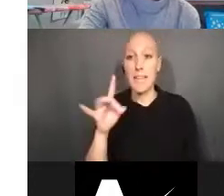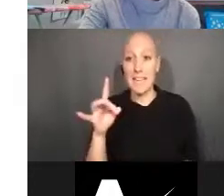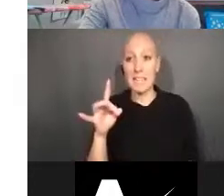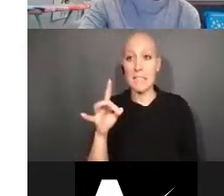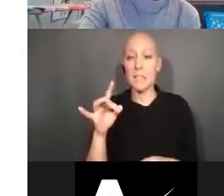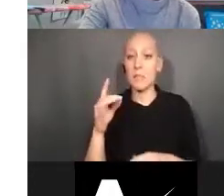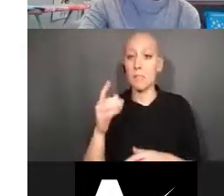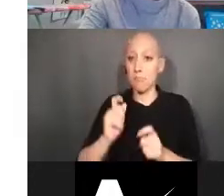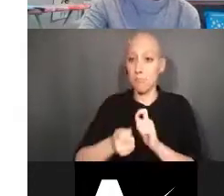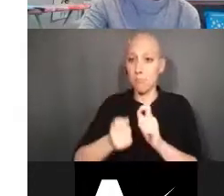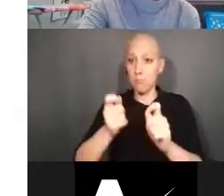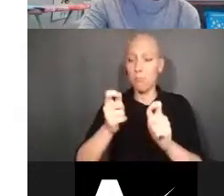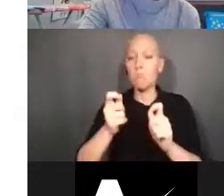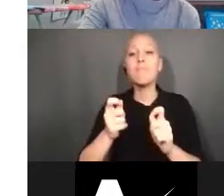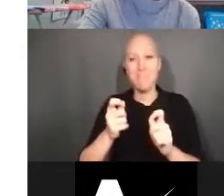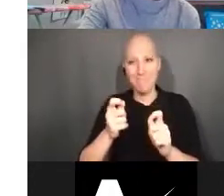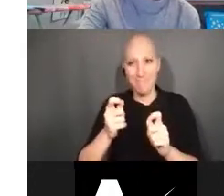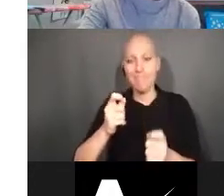are required to be reported via iEdison.